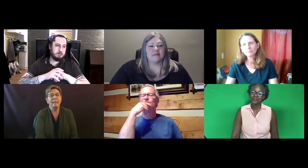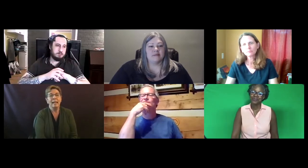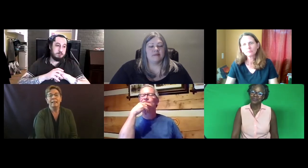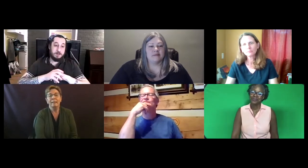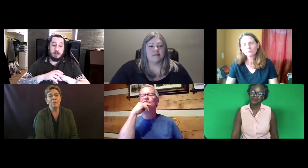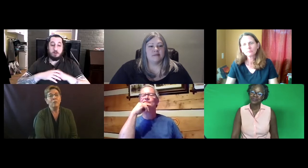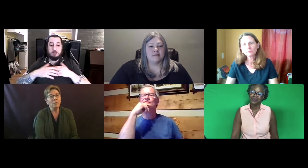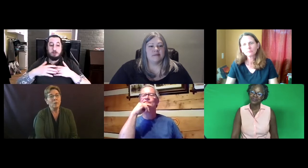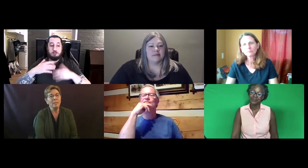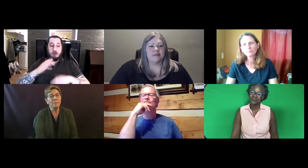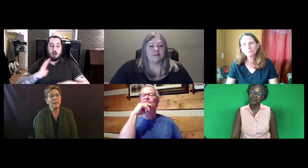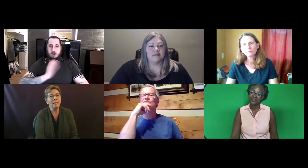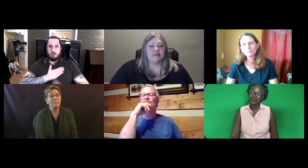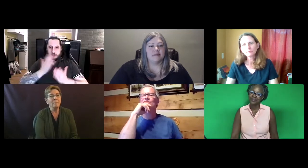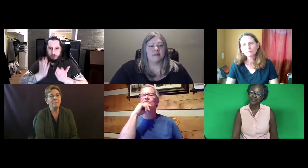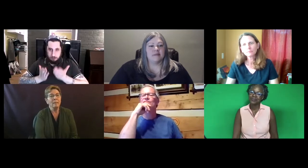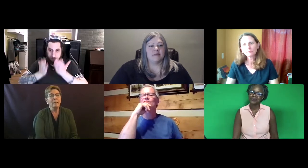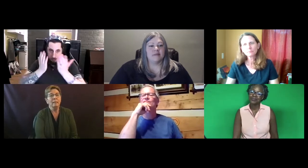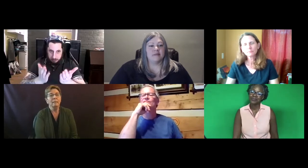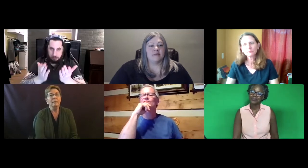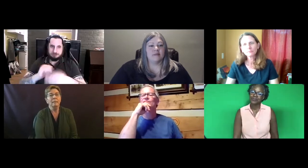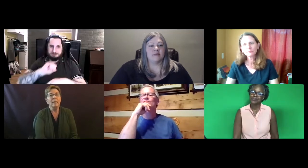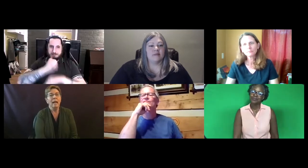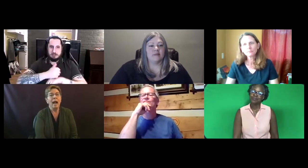And for quite some time.